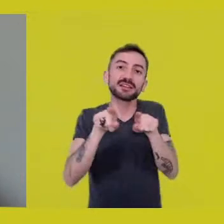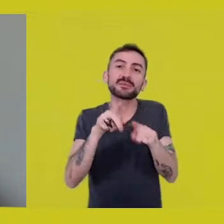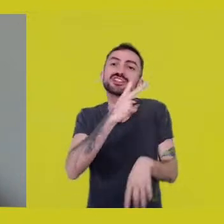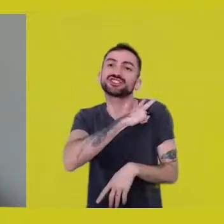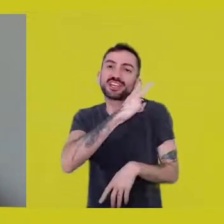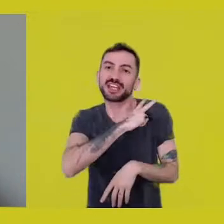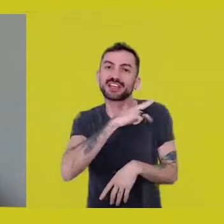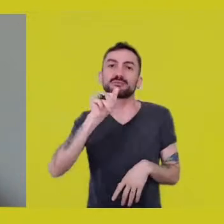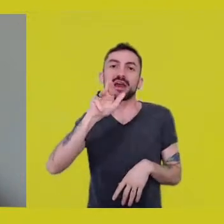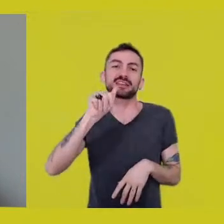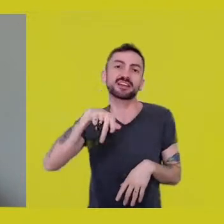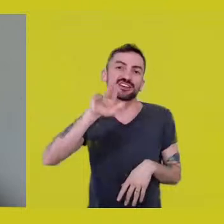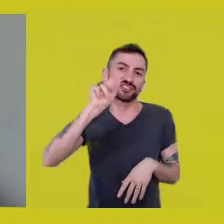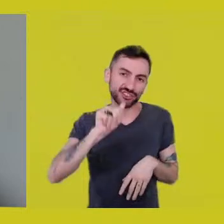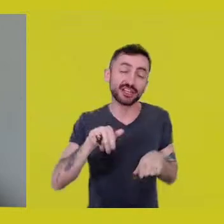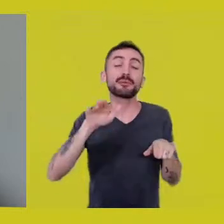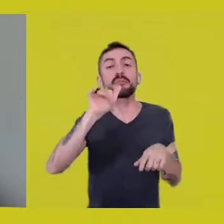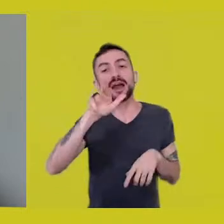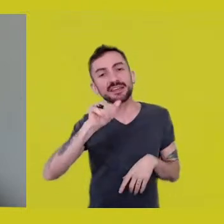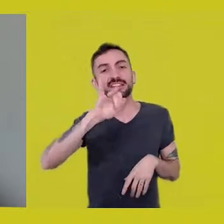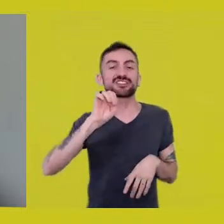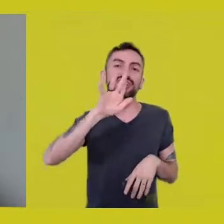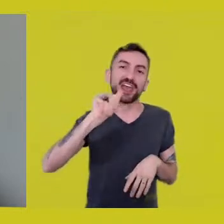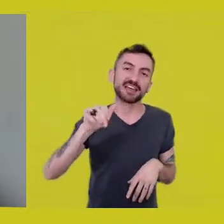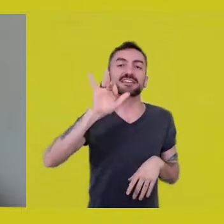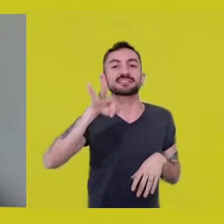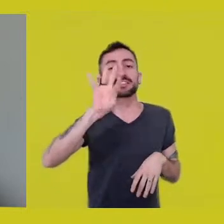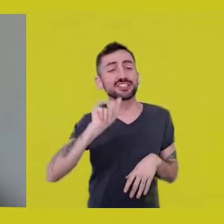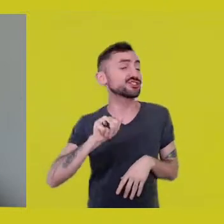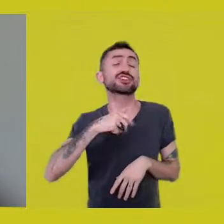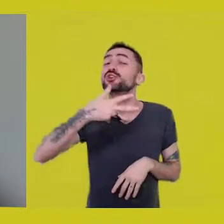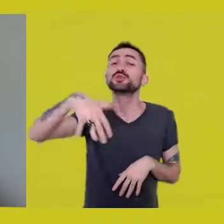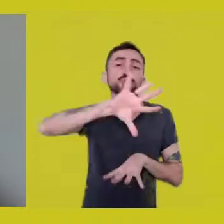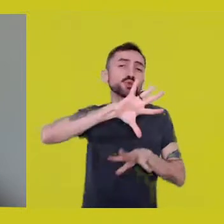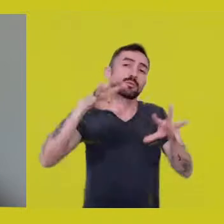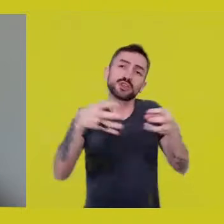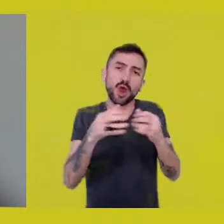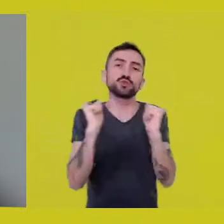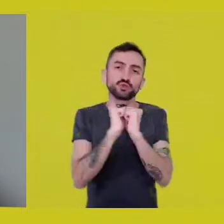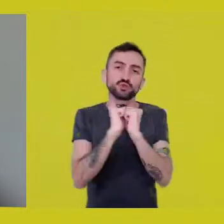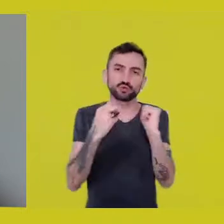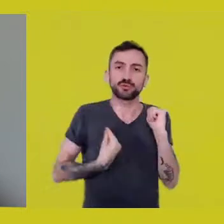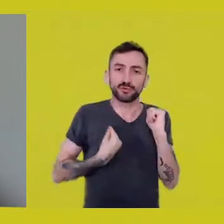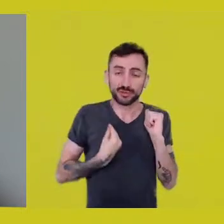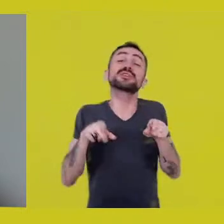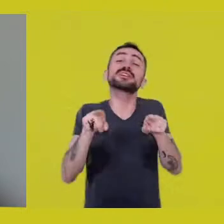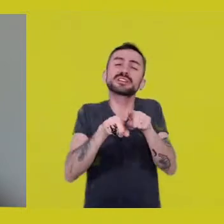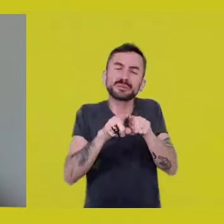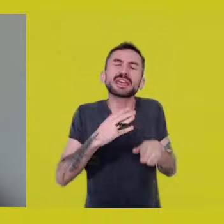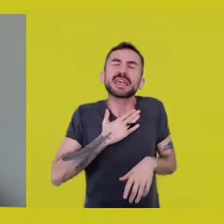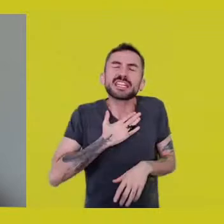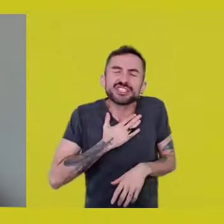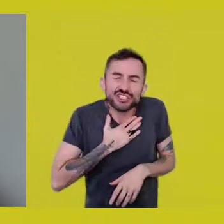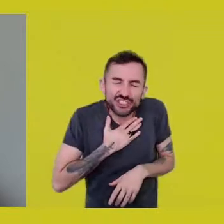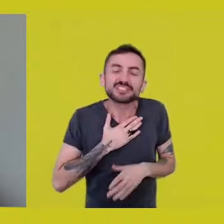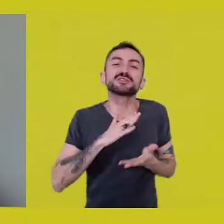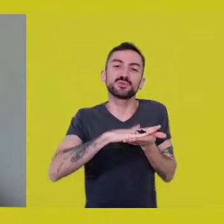Maíra, Jéssica, Cíntia, this whole bunch who were here and our dearest sign language interpreters,